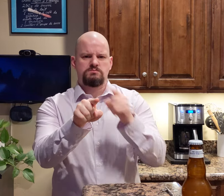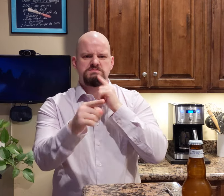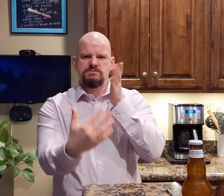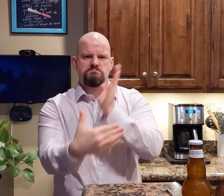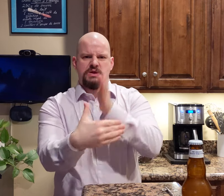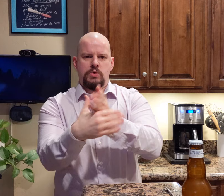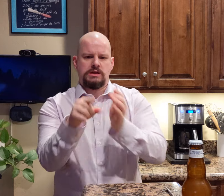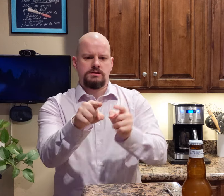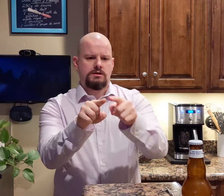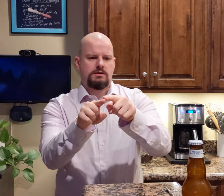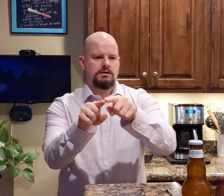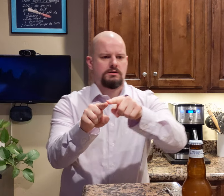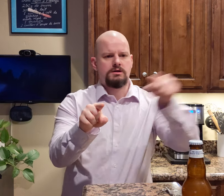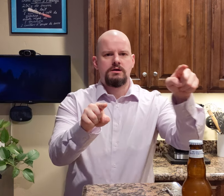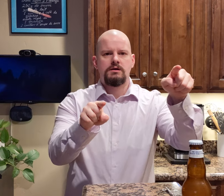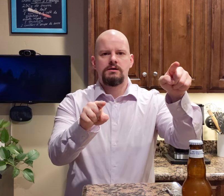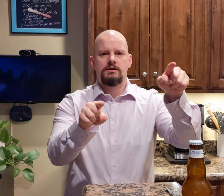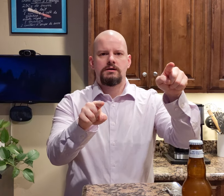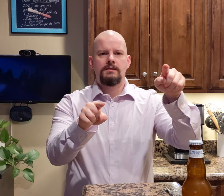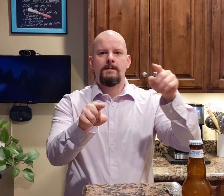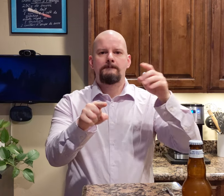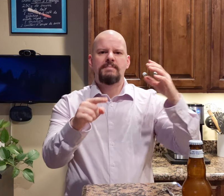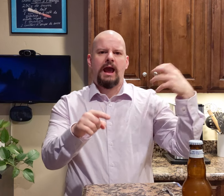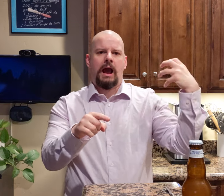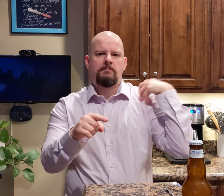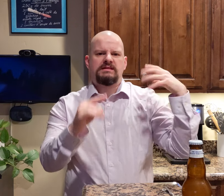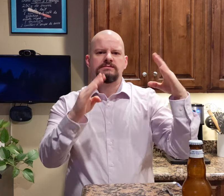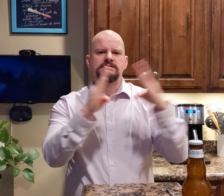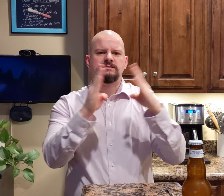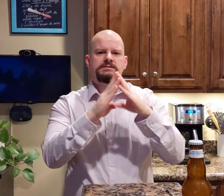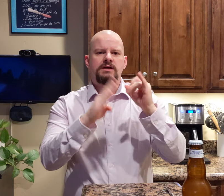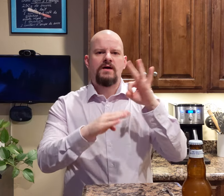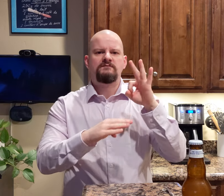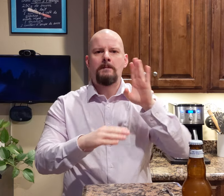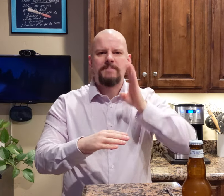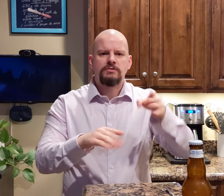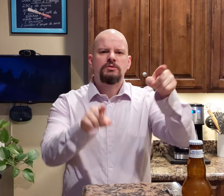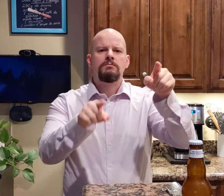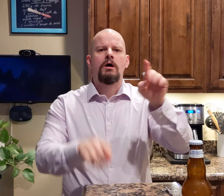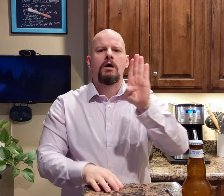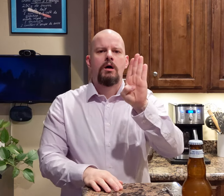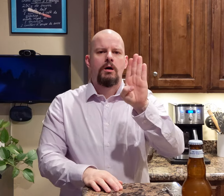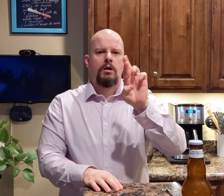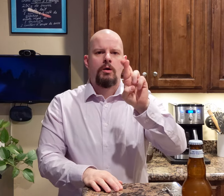between the capital city of Belgium which is Brussels.